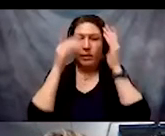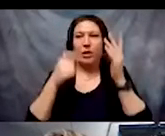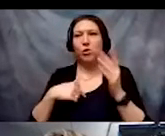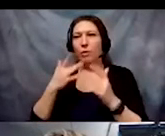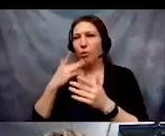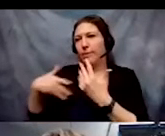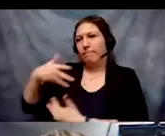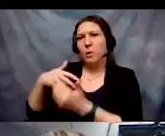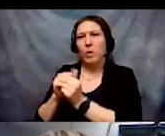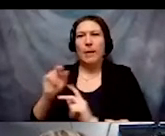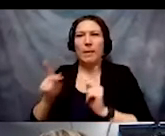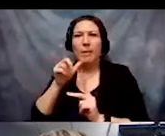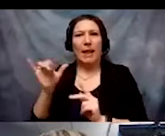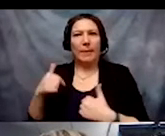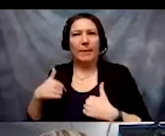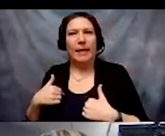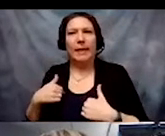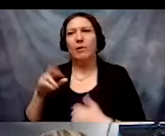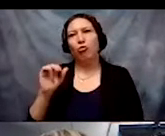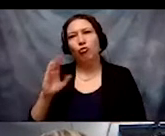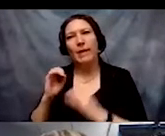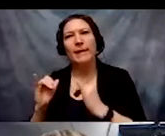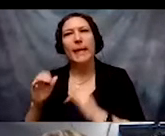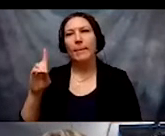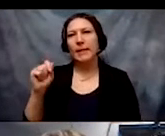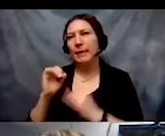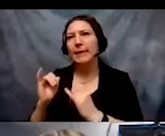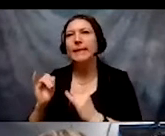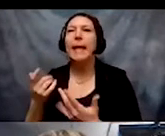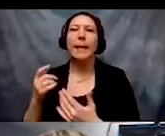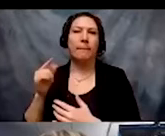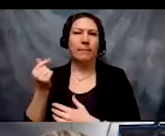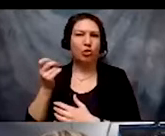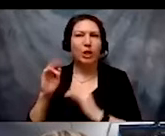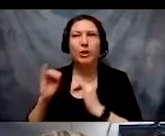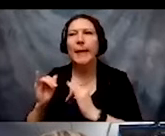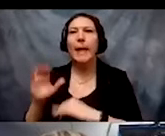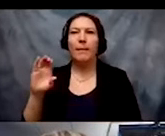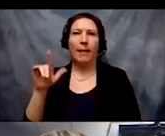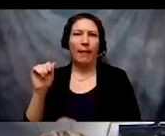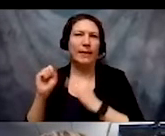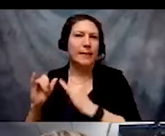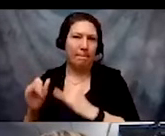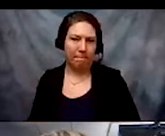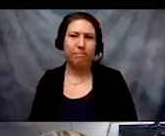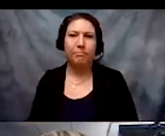disability and other statuses. The second zone is called the learning zone.